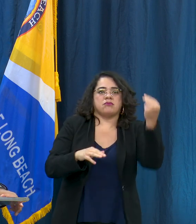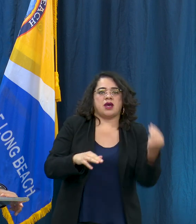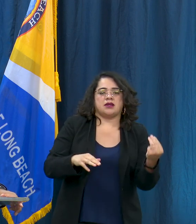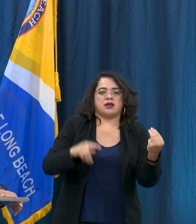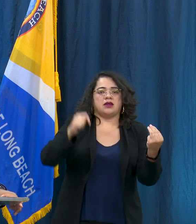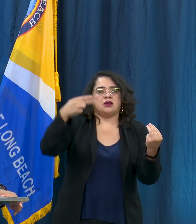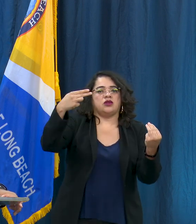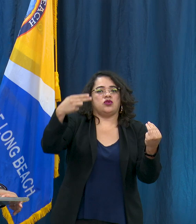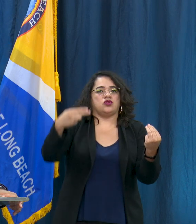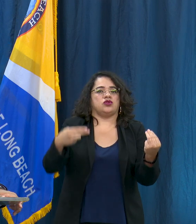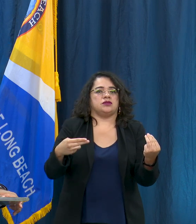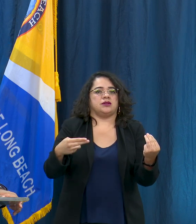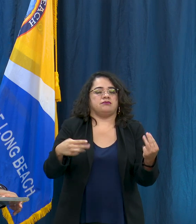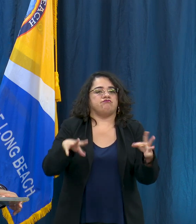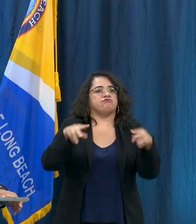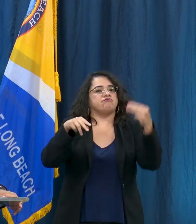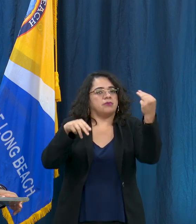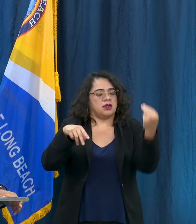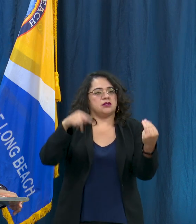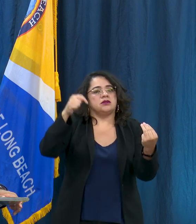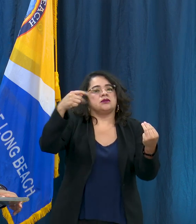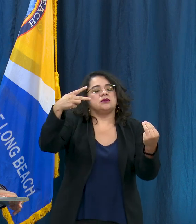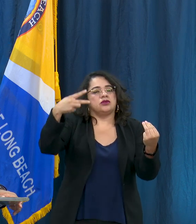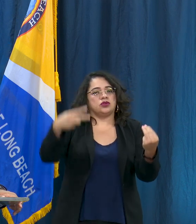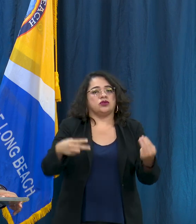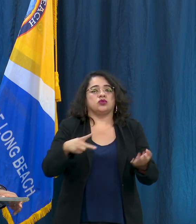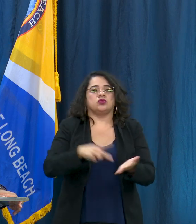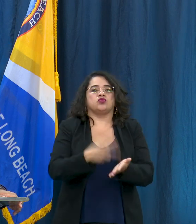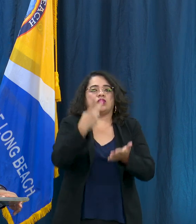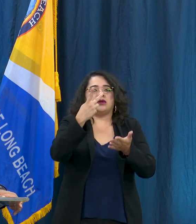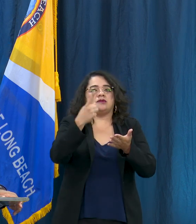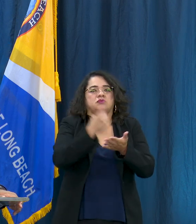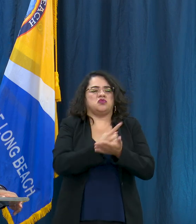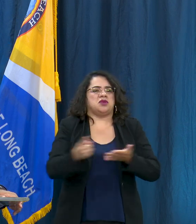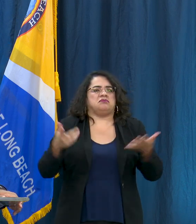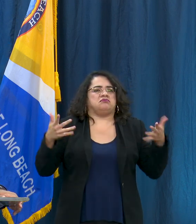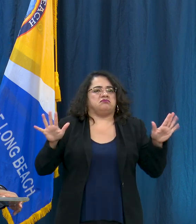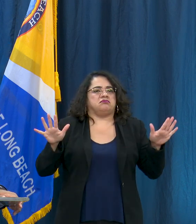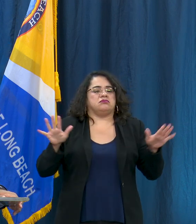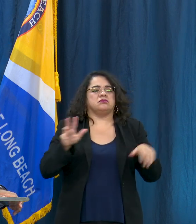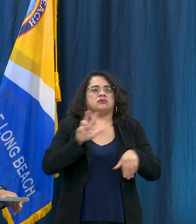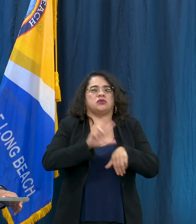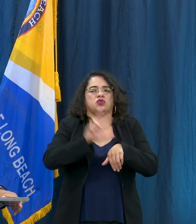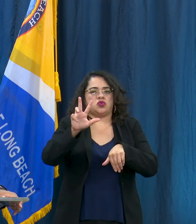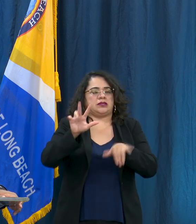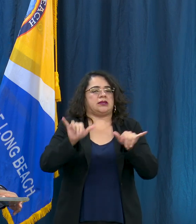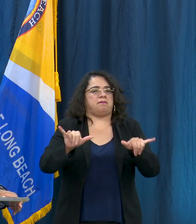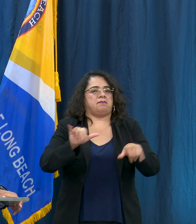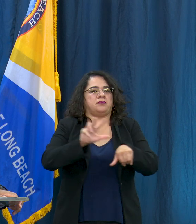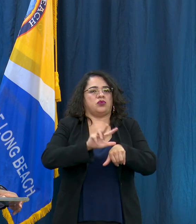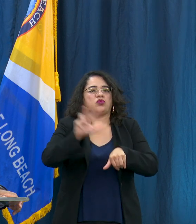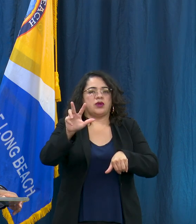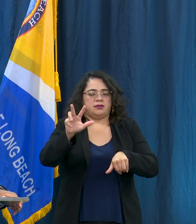to Mondays and Thursdays twice a week at 3 p.m. So we'll start with our COVID-19